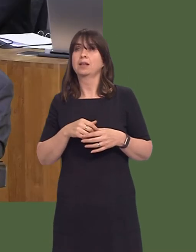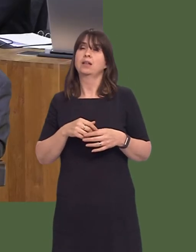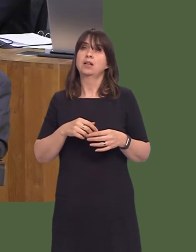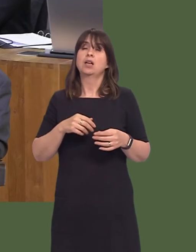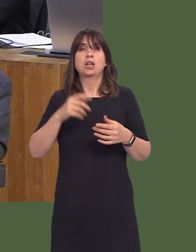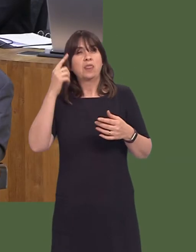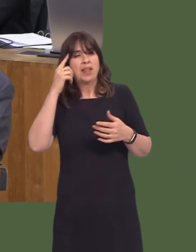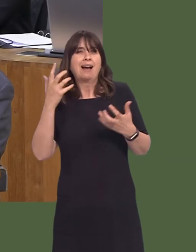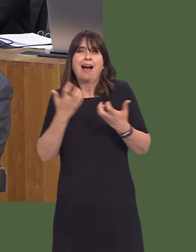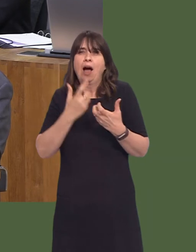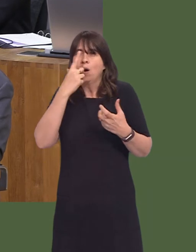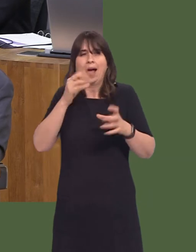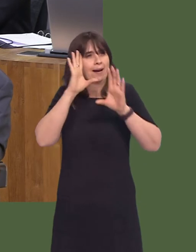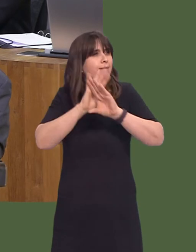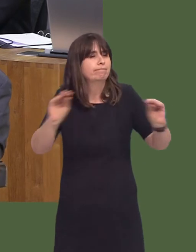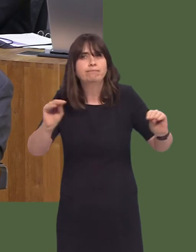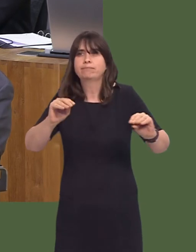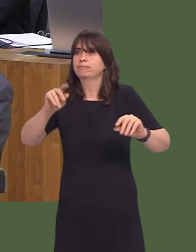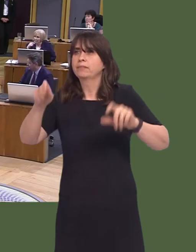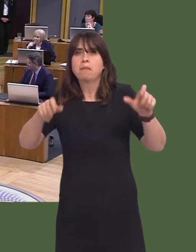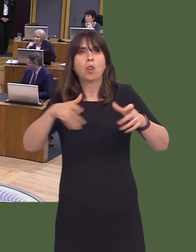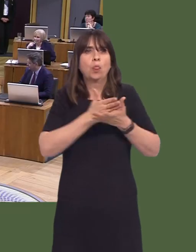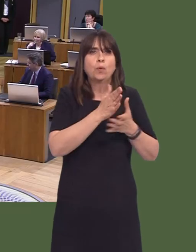rather than putting it that wayóby working with a range of partners, including with health